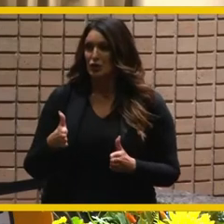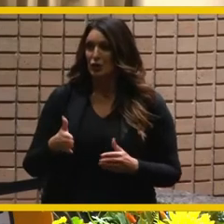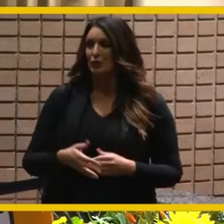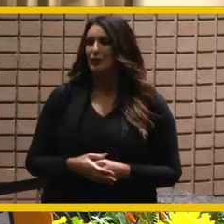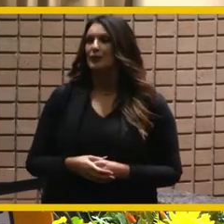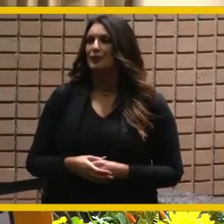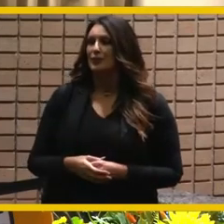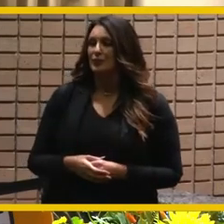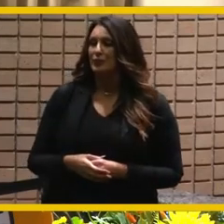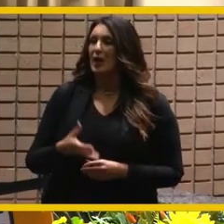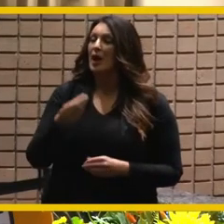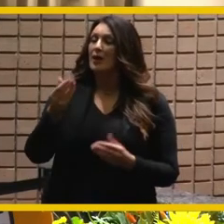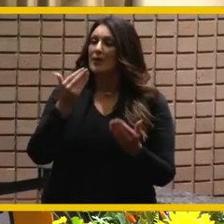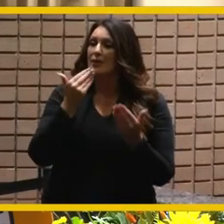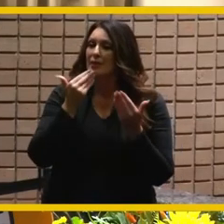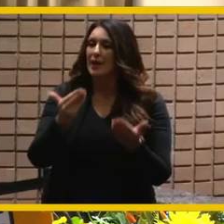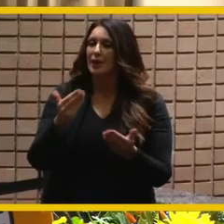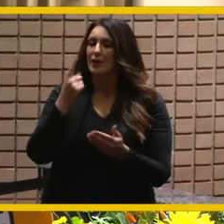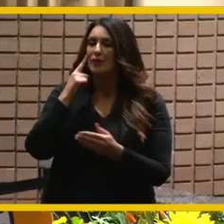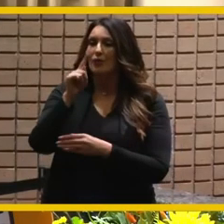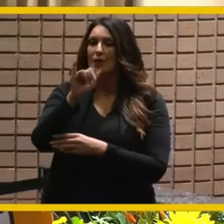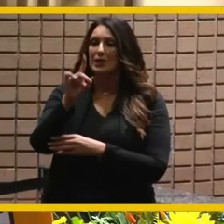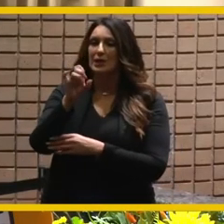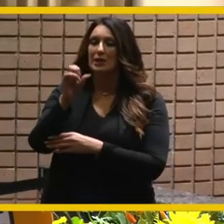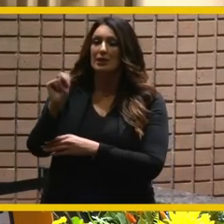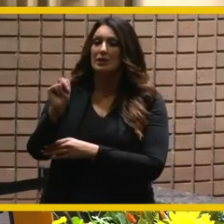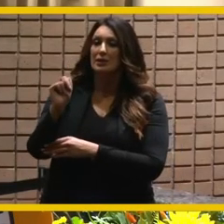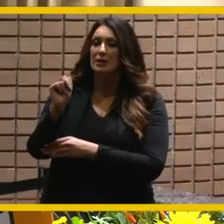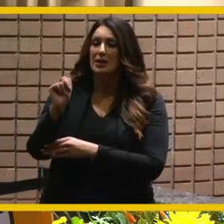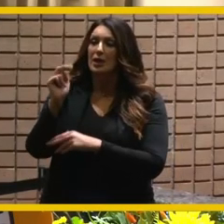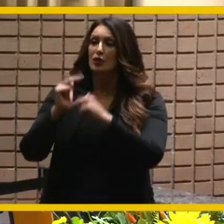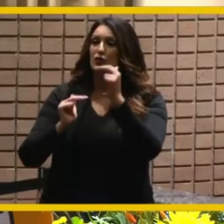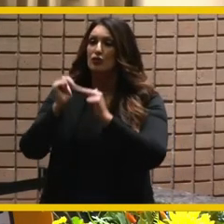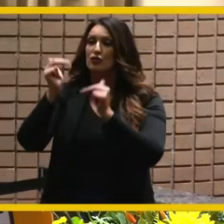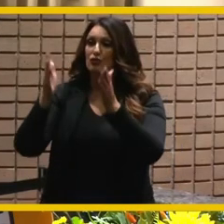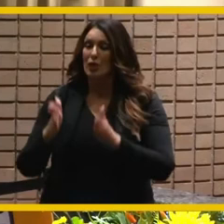and a special thank you to tilden coyle constructors and brian jaramillo for their